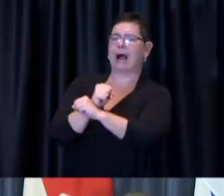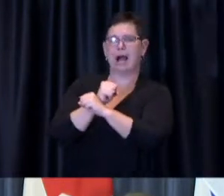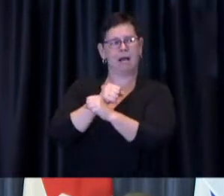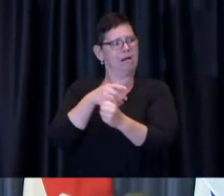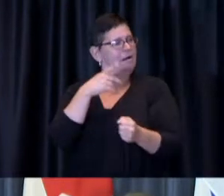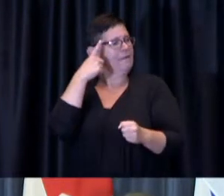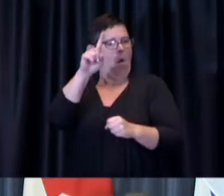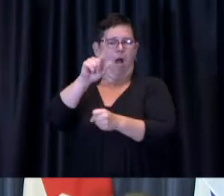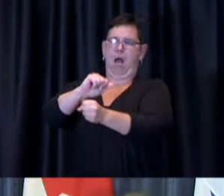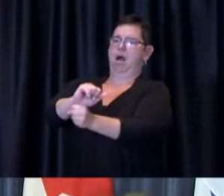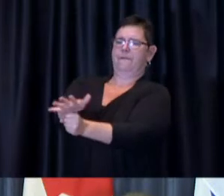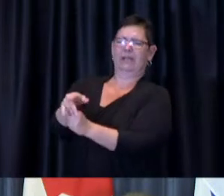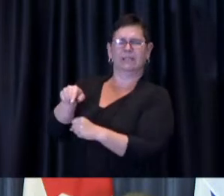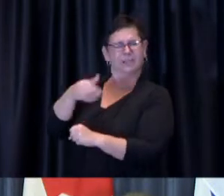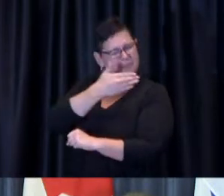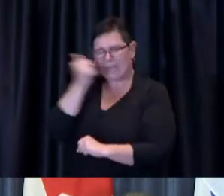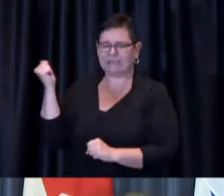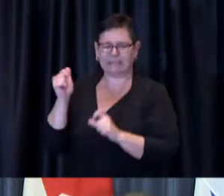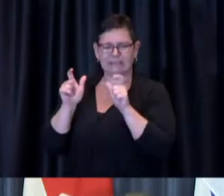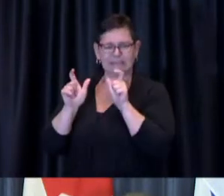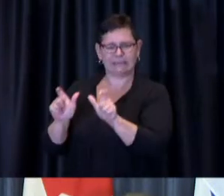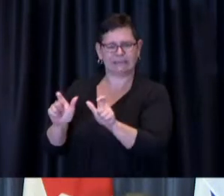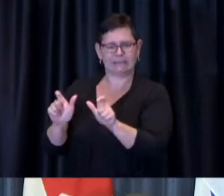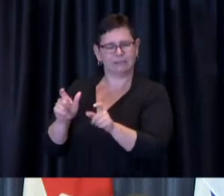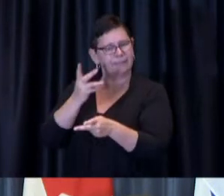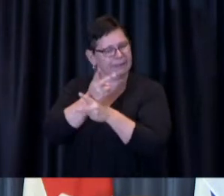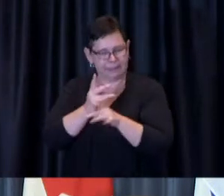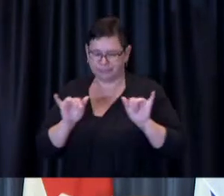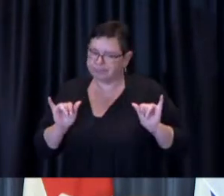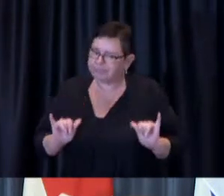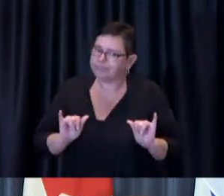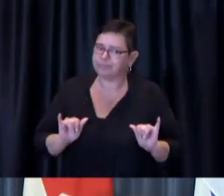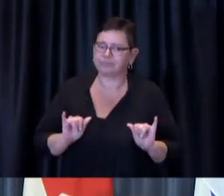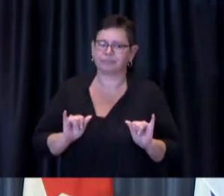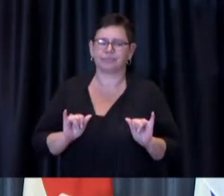in concert with uh you know practicing good public health measures as we have throughout the course